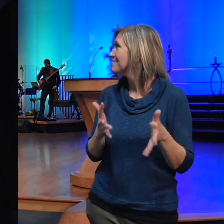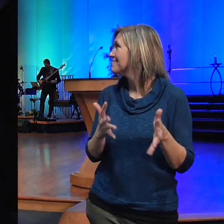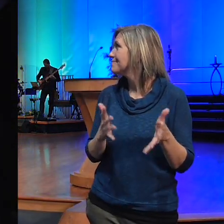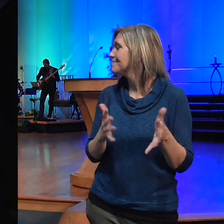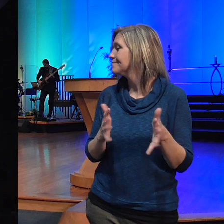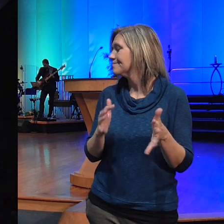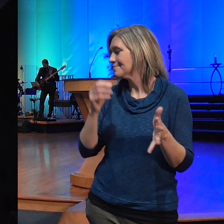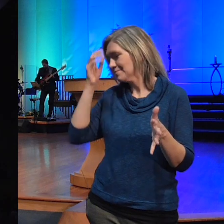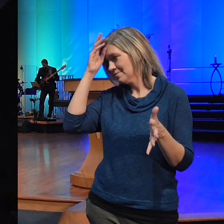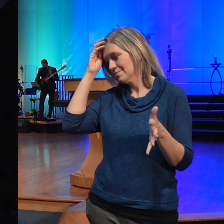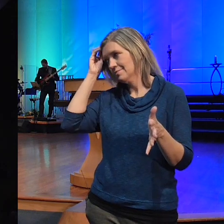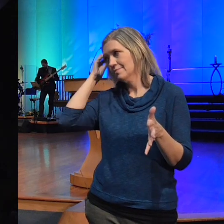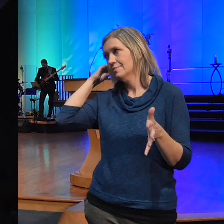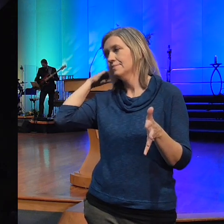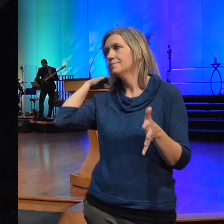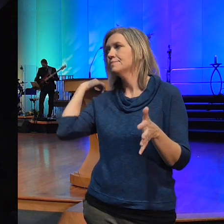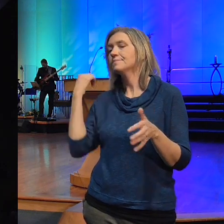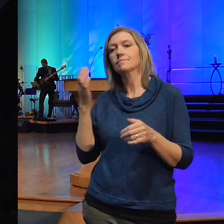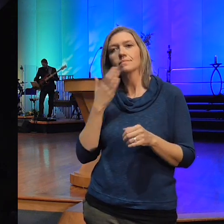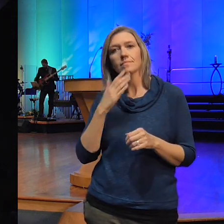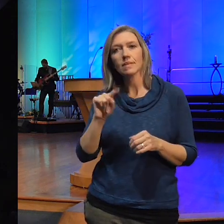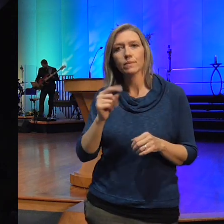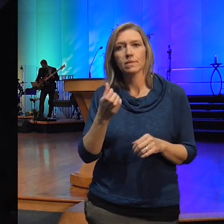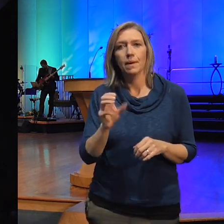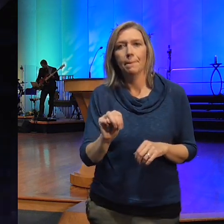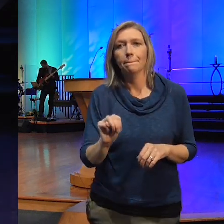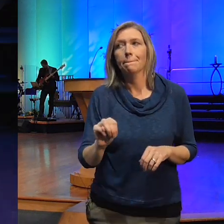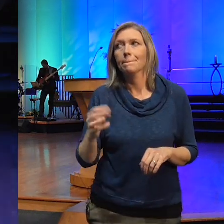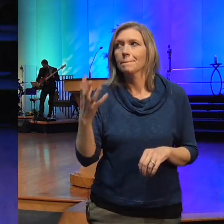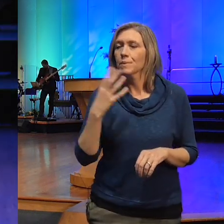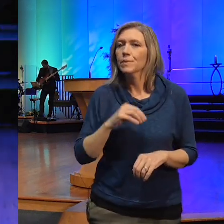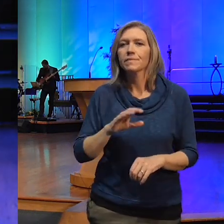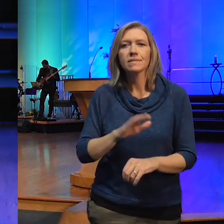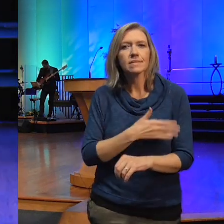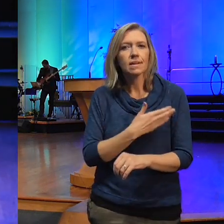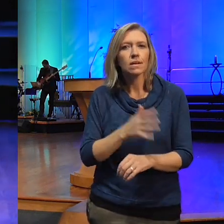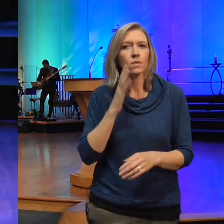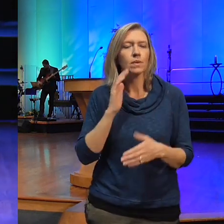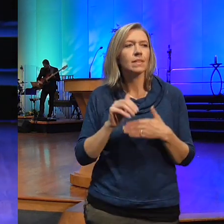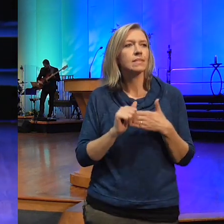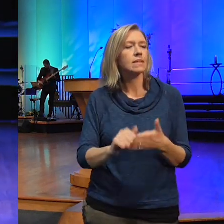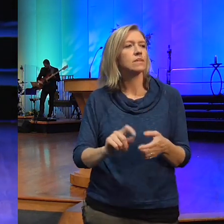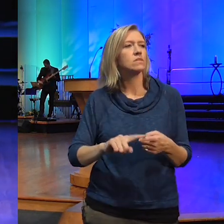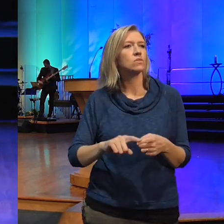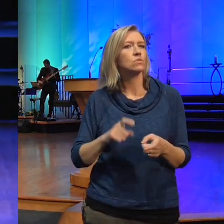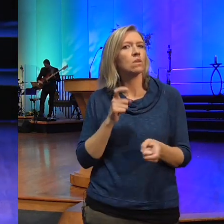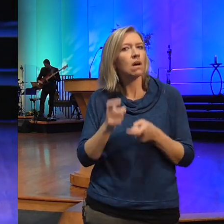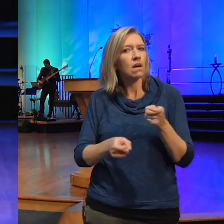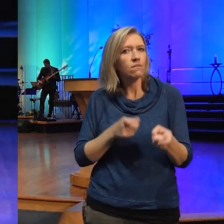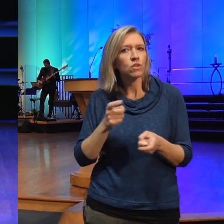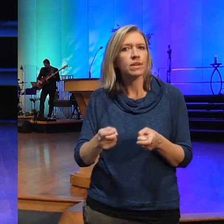thank you Tom beautiful song to lead us in our first offering for November a month here in